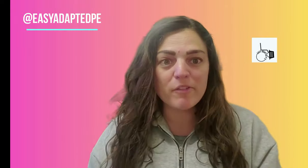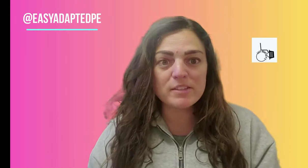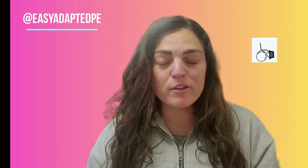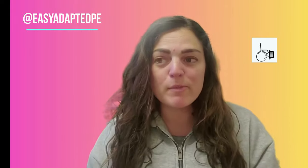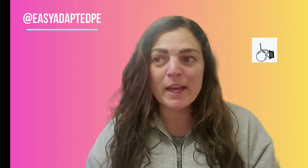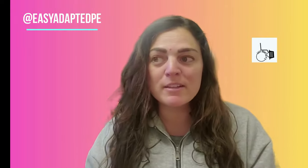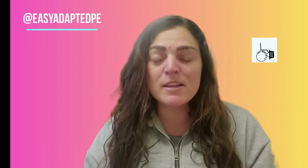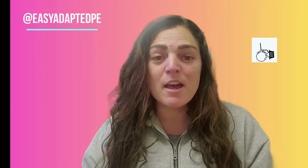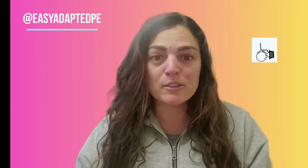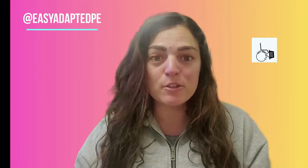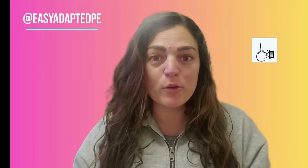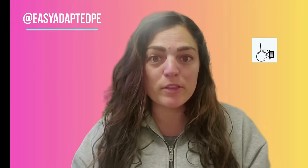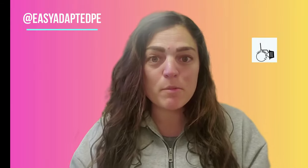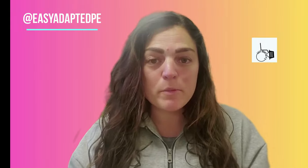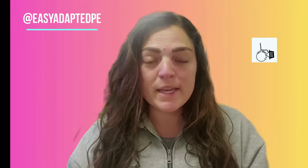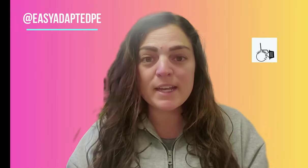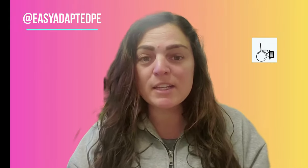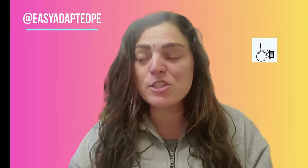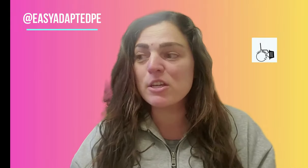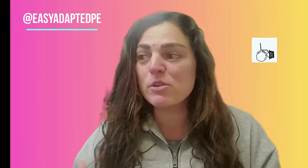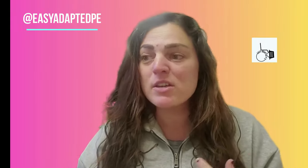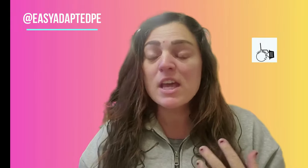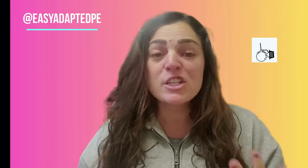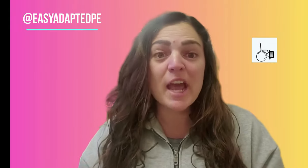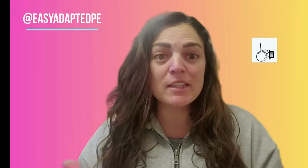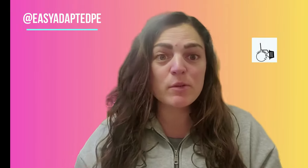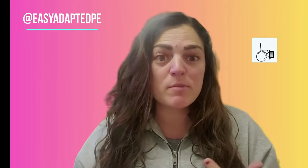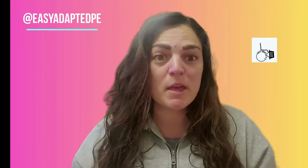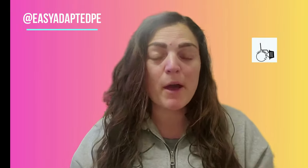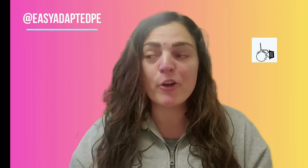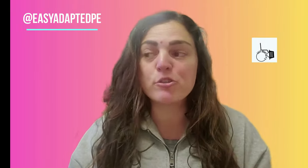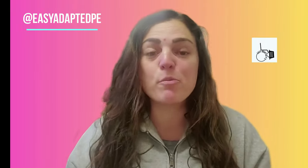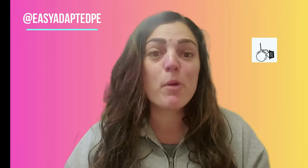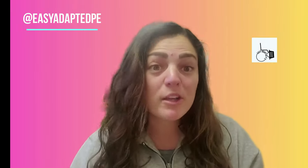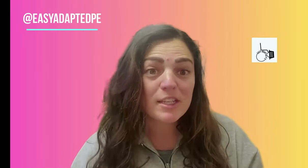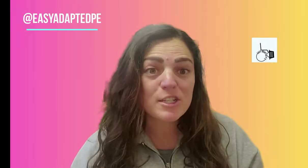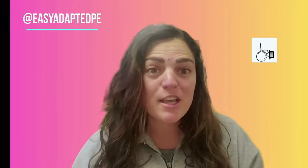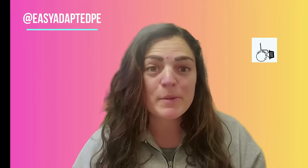a professor of mine Dr Lauren Lieberman and she was chatting with me about her new book that she's